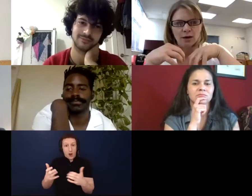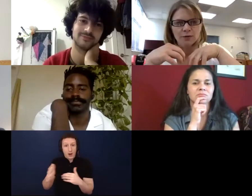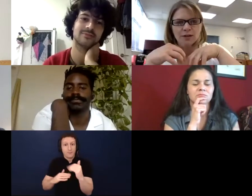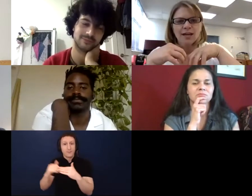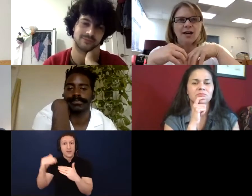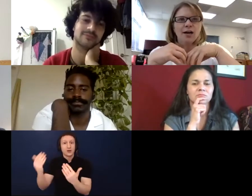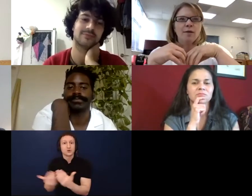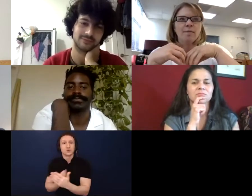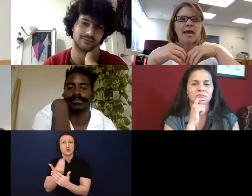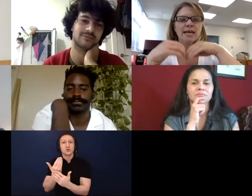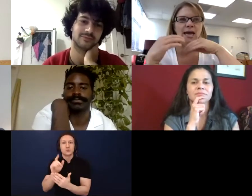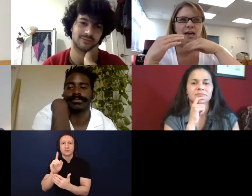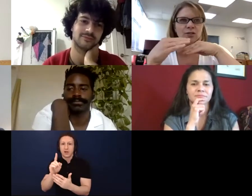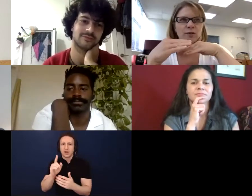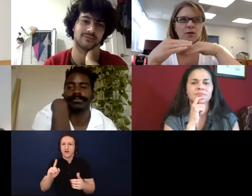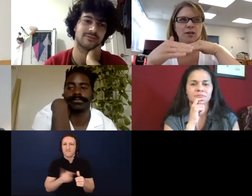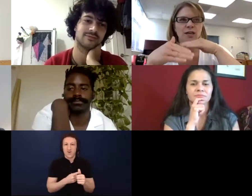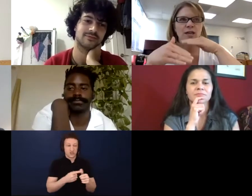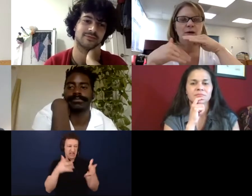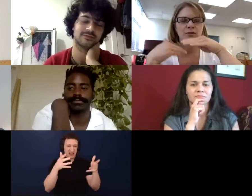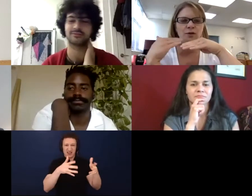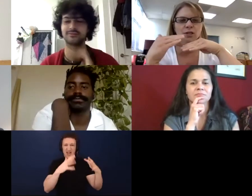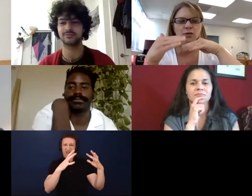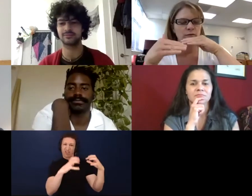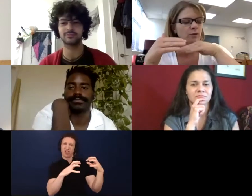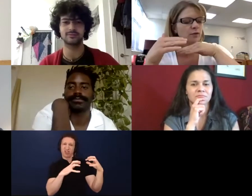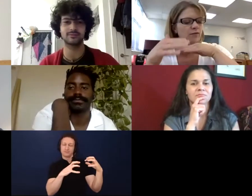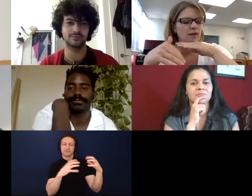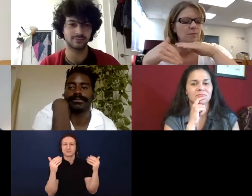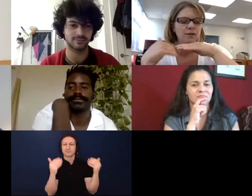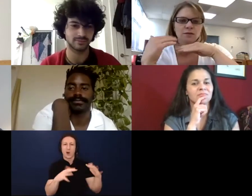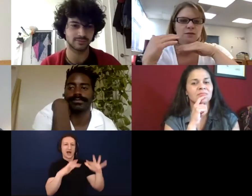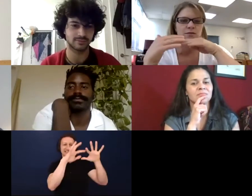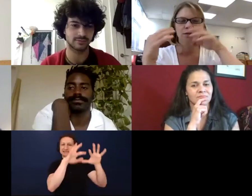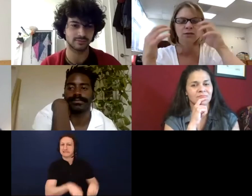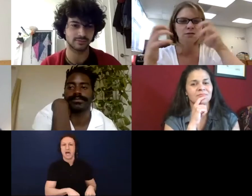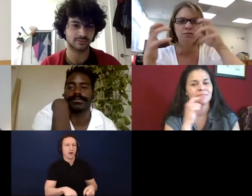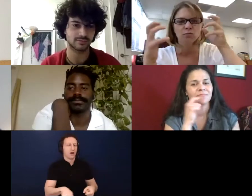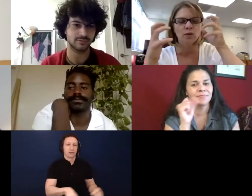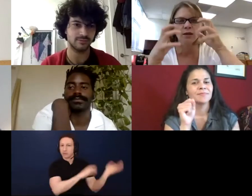And as we are thinking about starting to rebuild, and Phamaly is right there